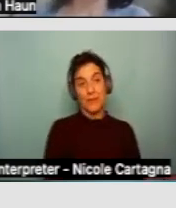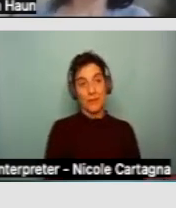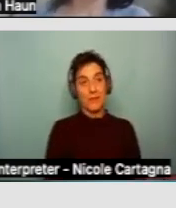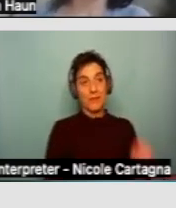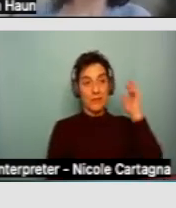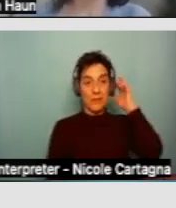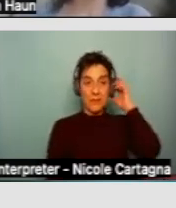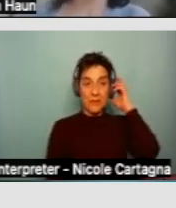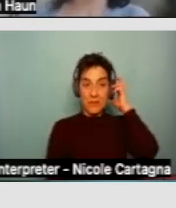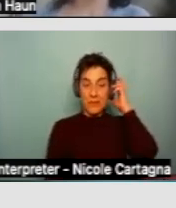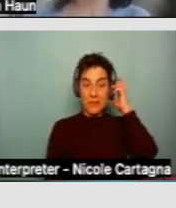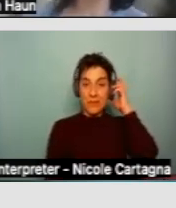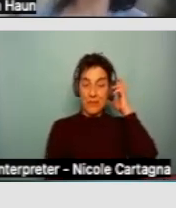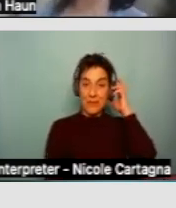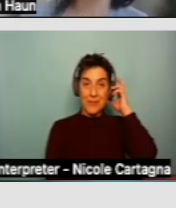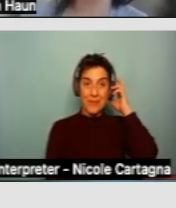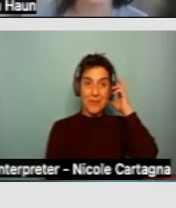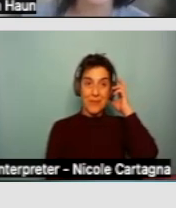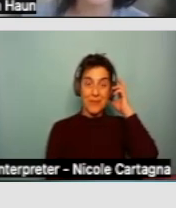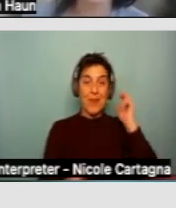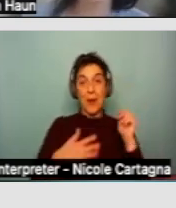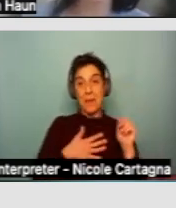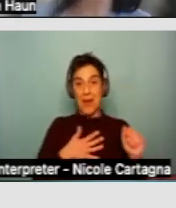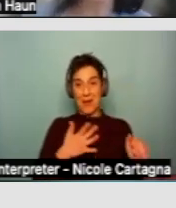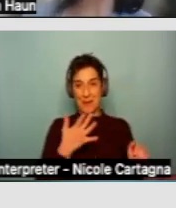Okay. My personal favorite: Rental assistance.